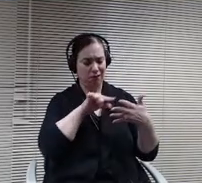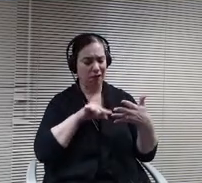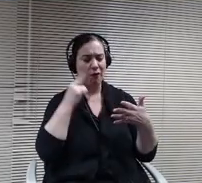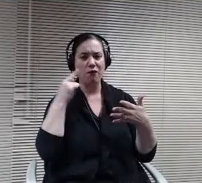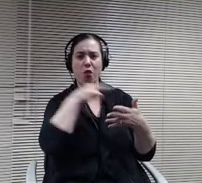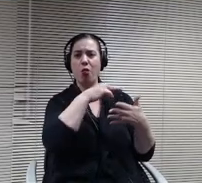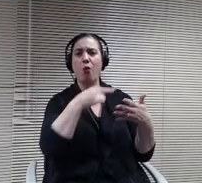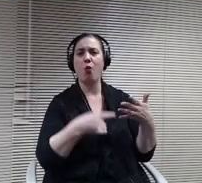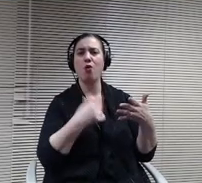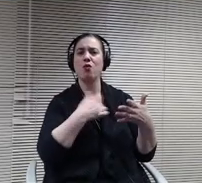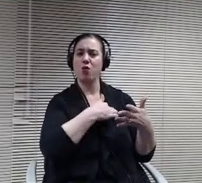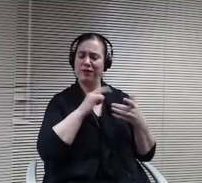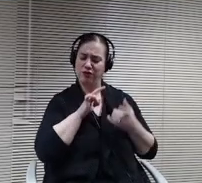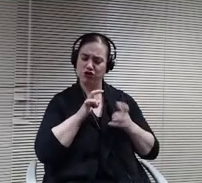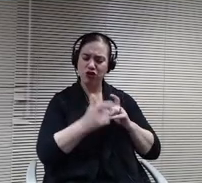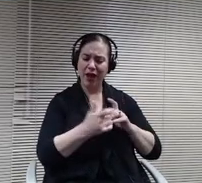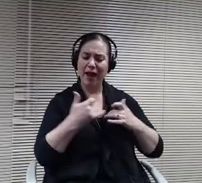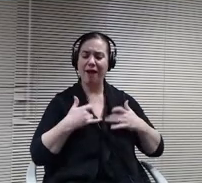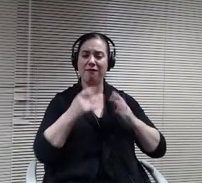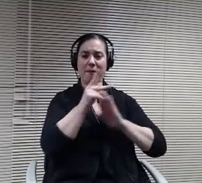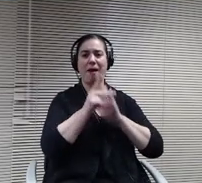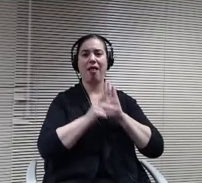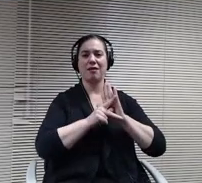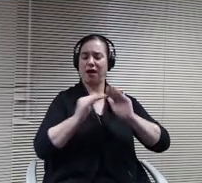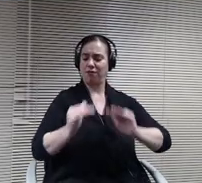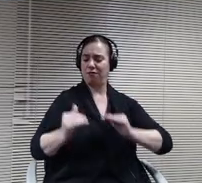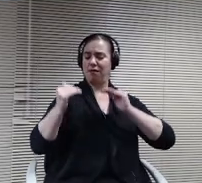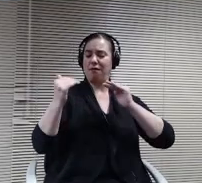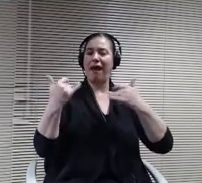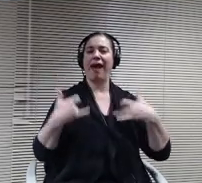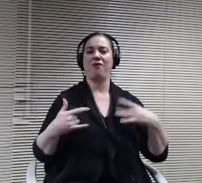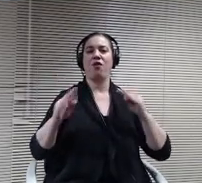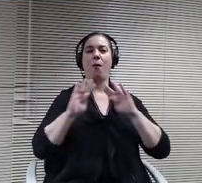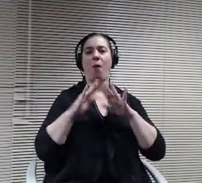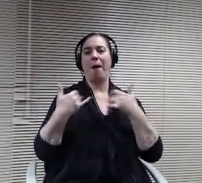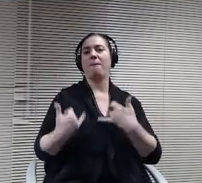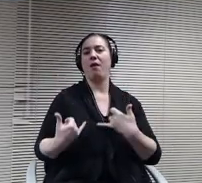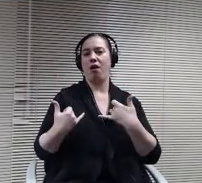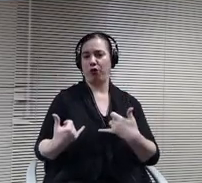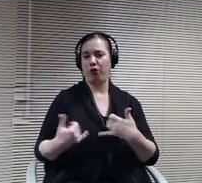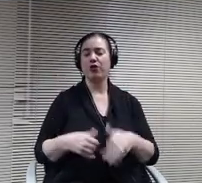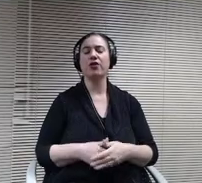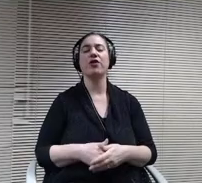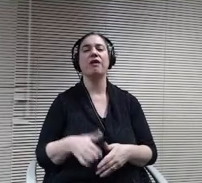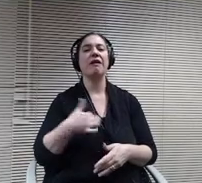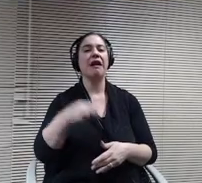forward, modernized them and I think it's great to support our goal to work. So thank you.